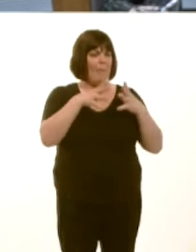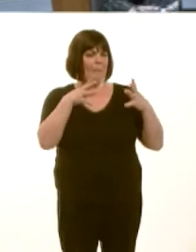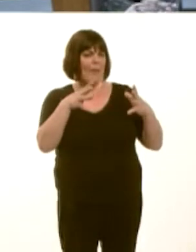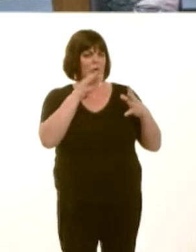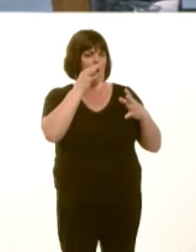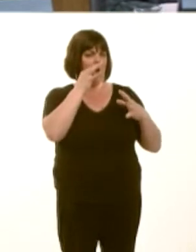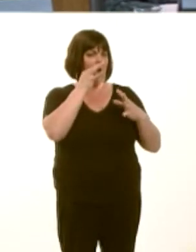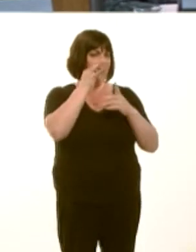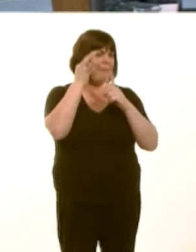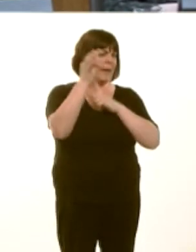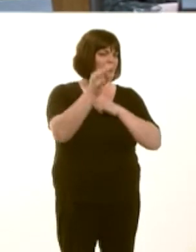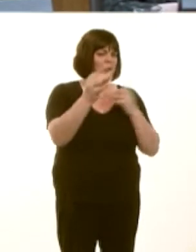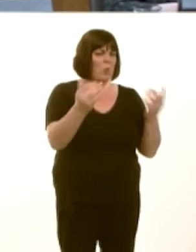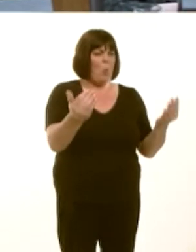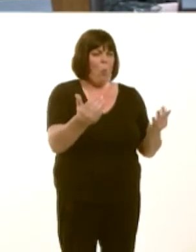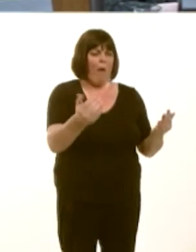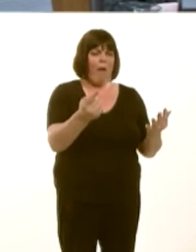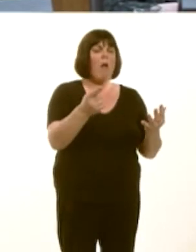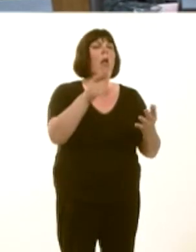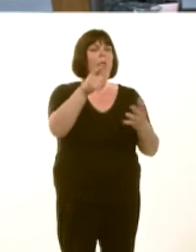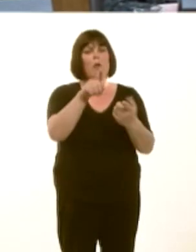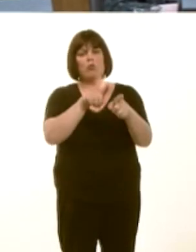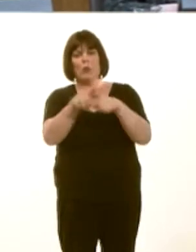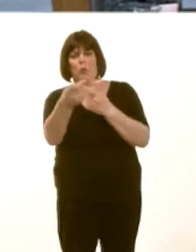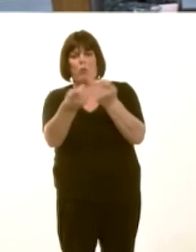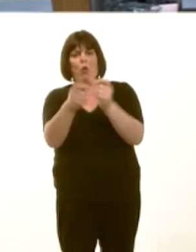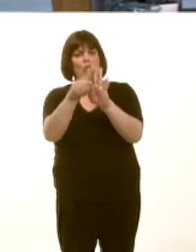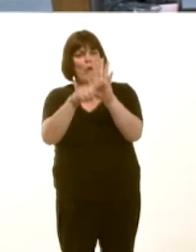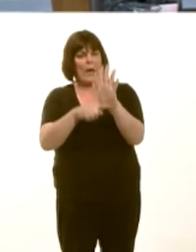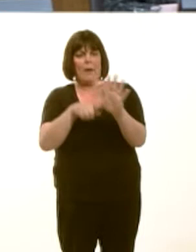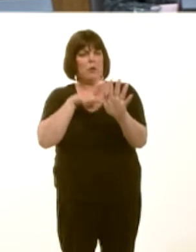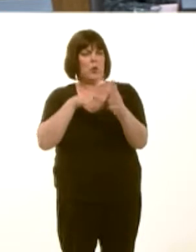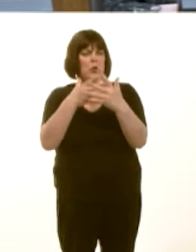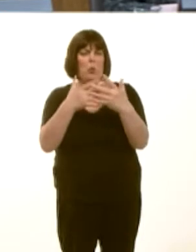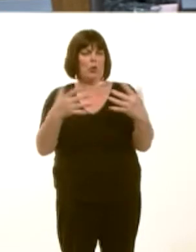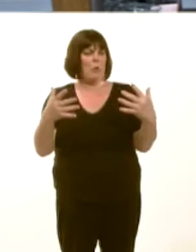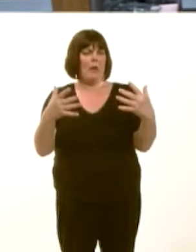Ond maeín dal i fod yn bosibl i bobl ddod ymlaen ‚ phrojectauóprojectau bach, efallaióyn